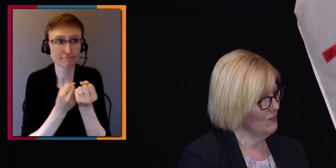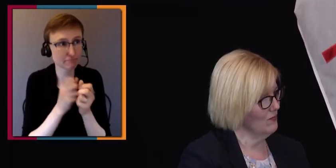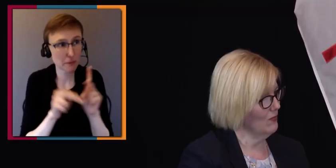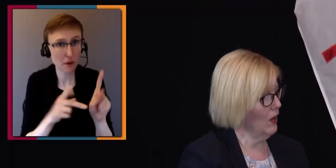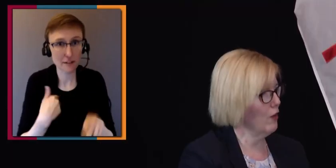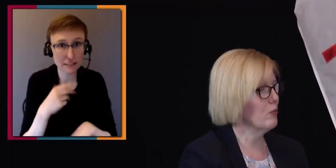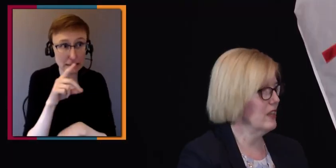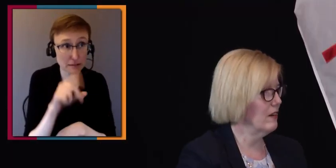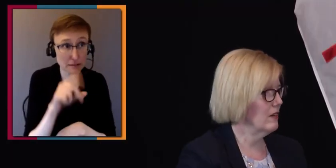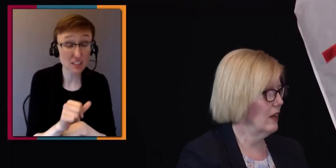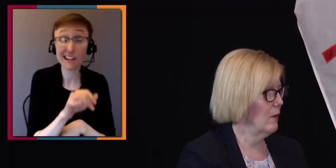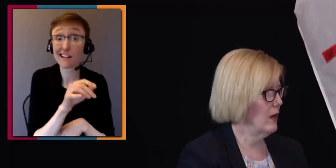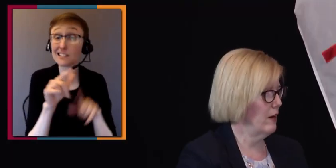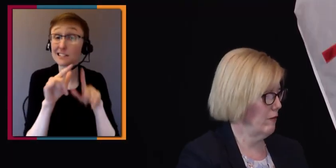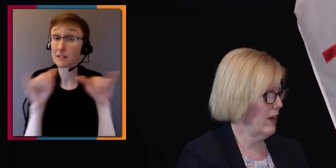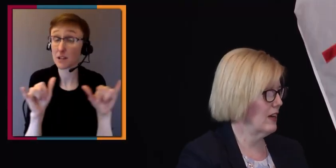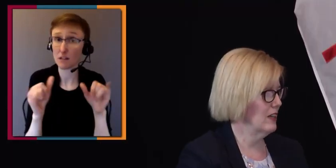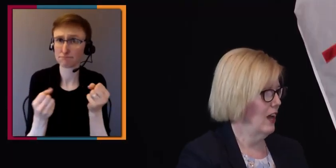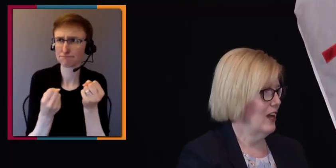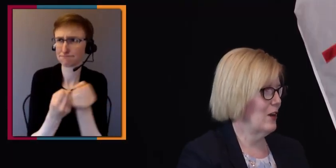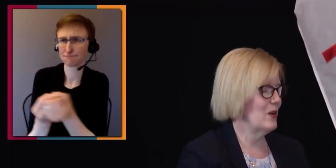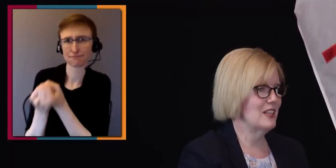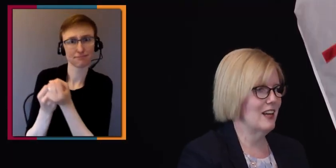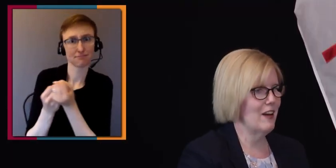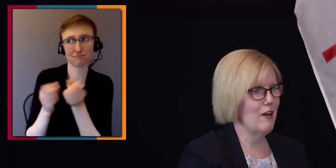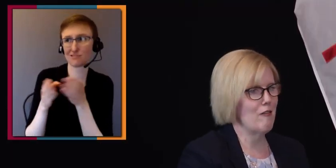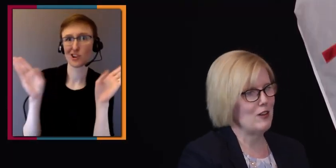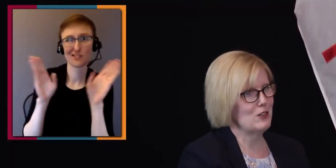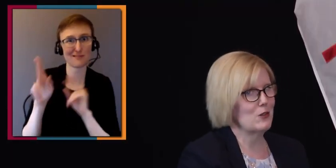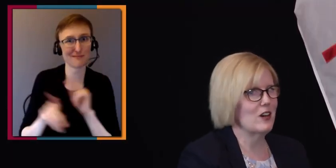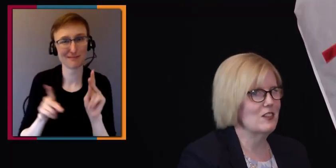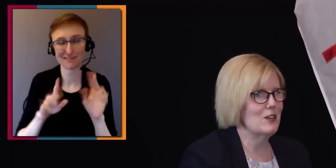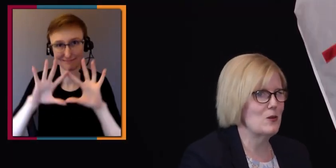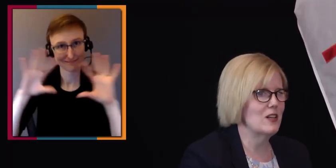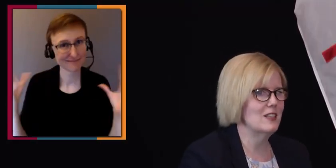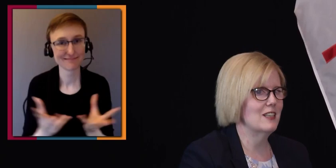100 %. And in fact, you know... A fun story I'll tell quickly